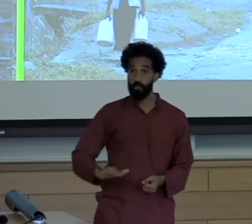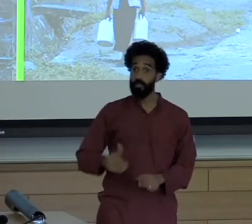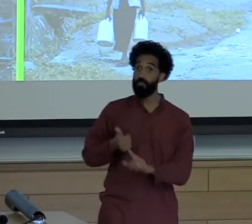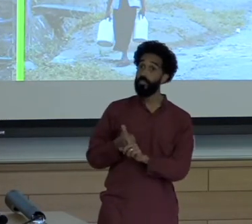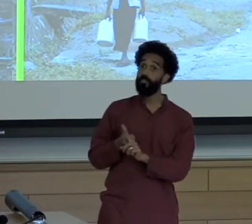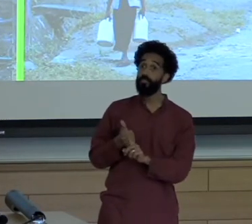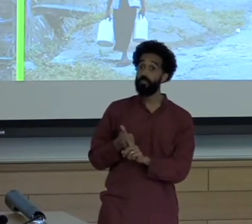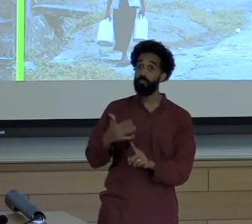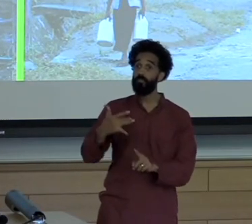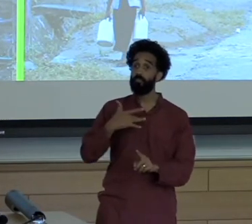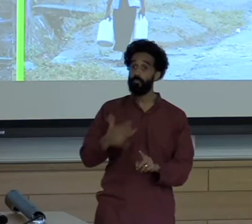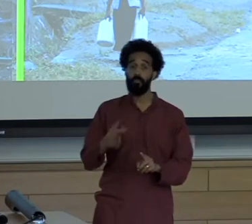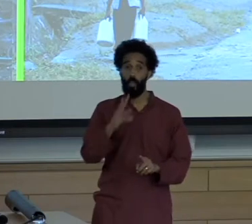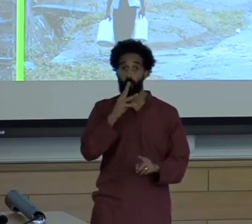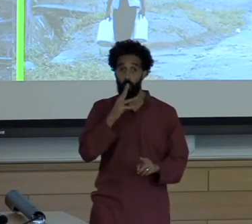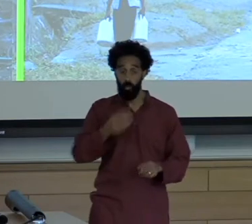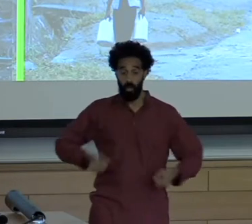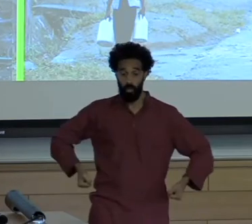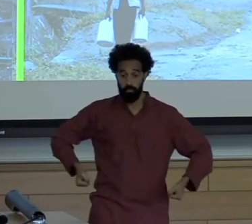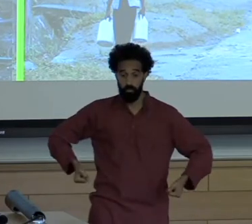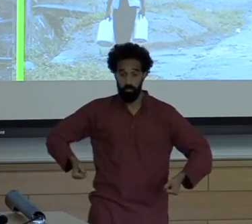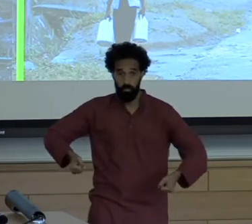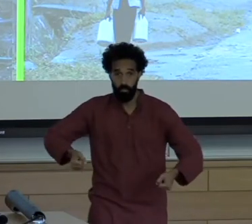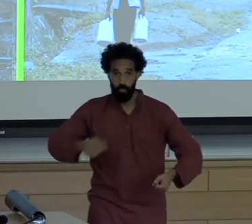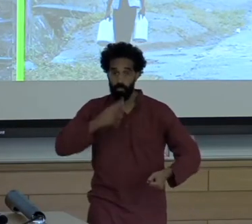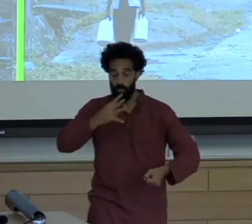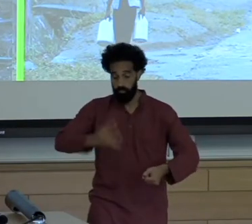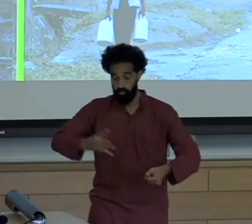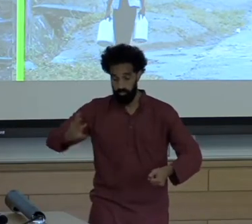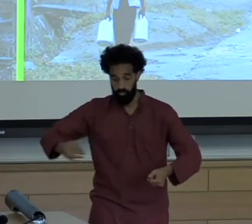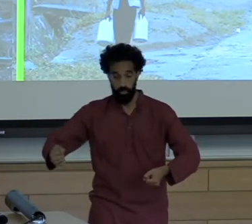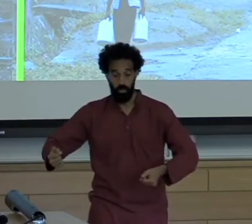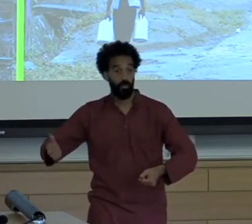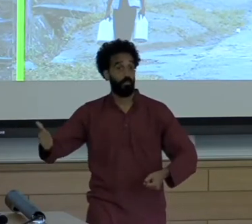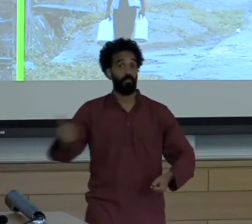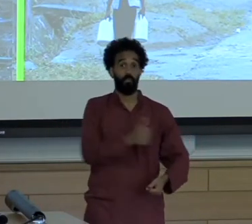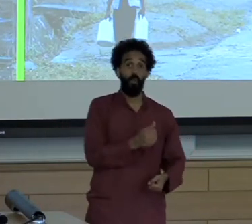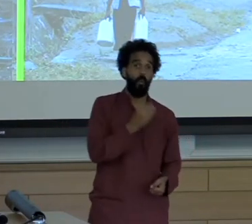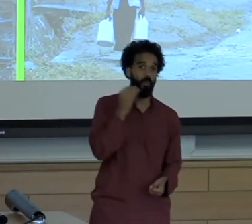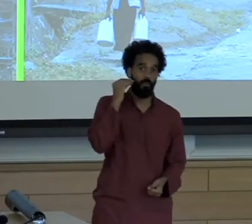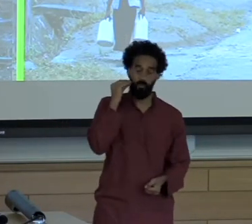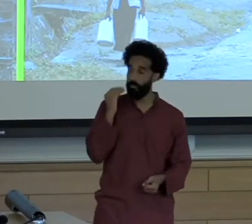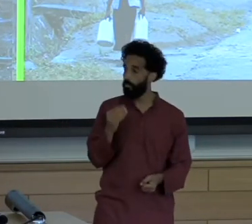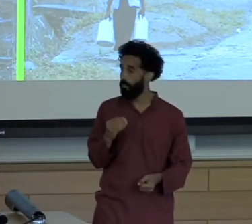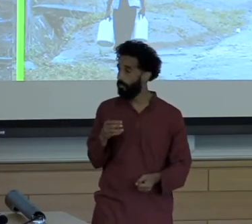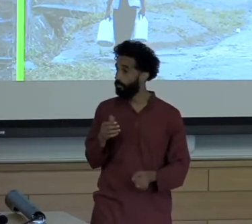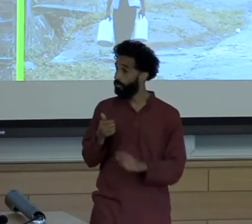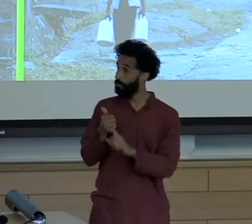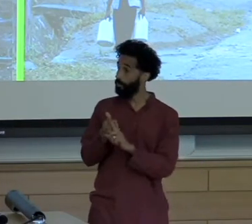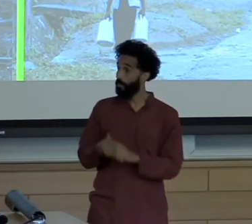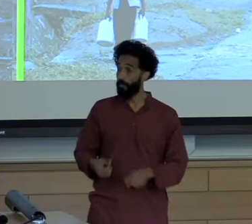fill the jugs with water, to walk those back home and I shot this picture where he was walking to fill the jugs and